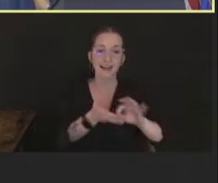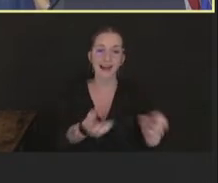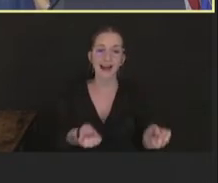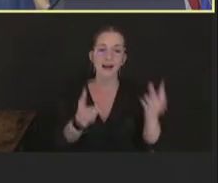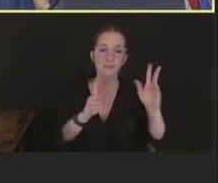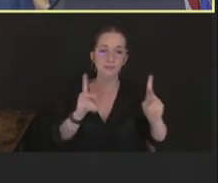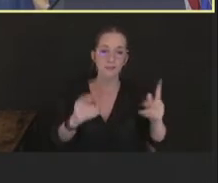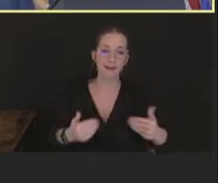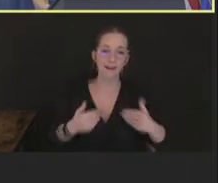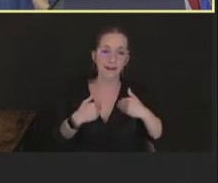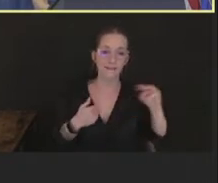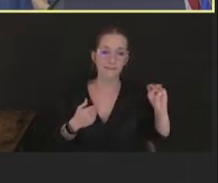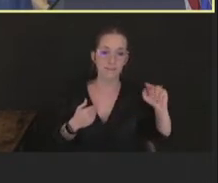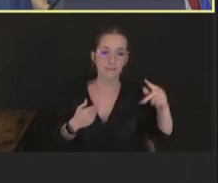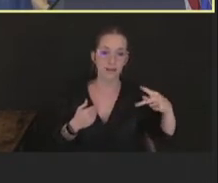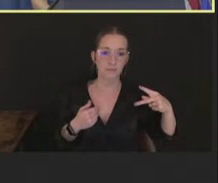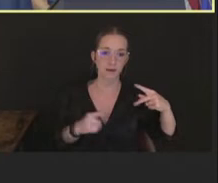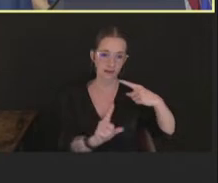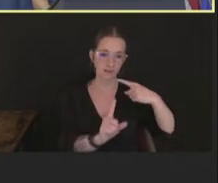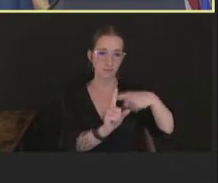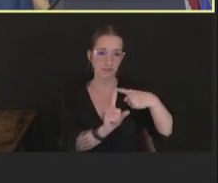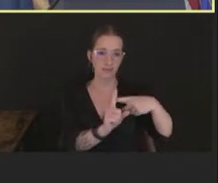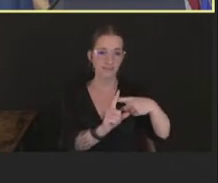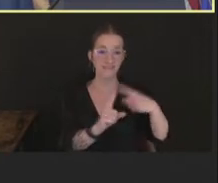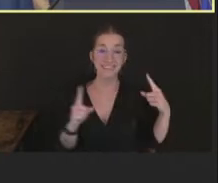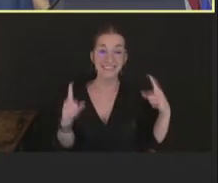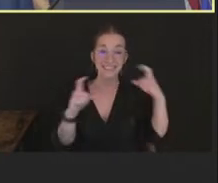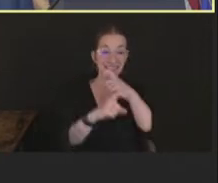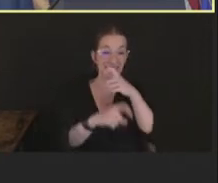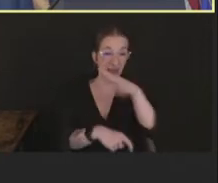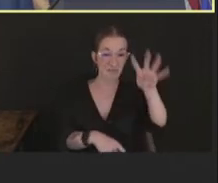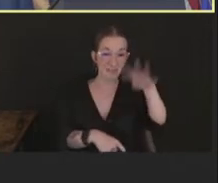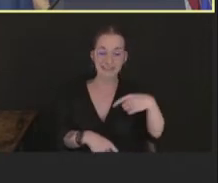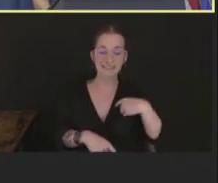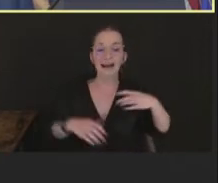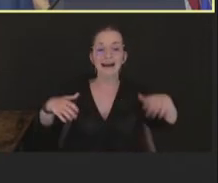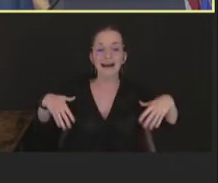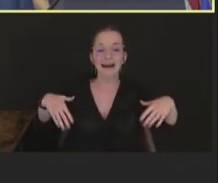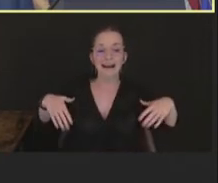This is a fairly complex slide, so I wasn't able to update this through today, but through